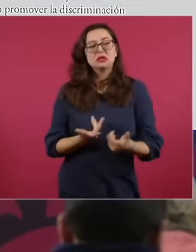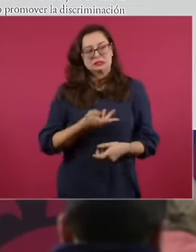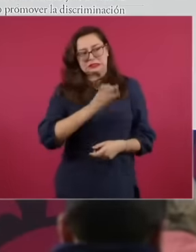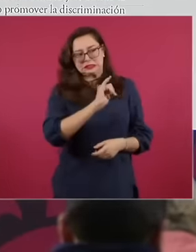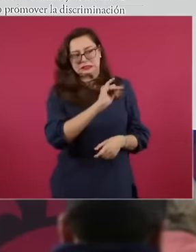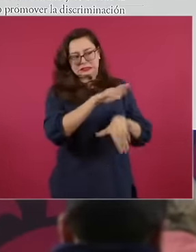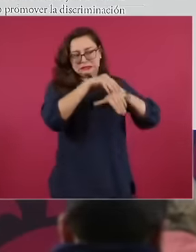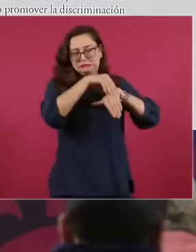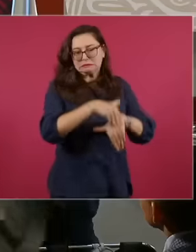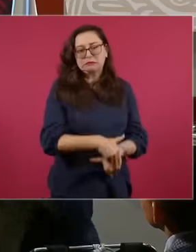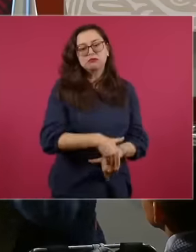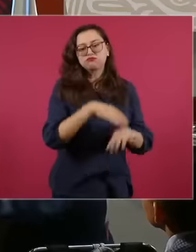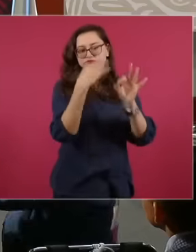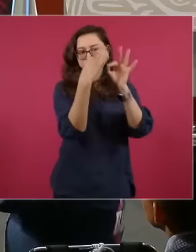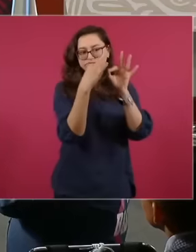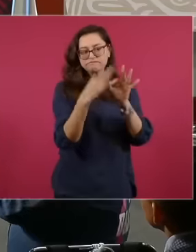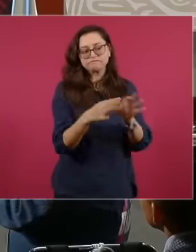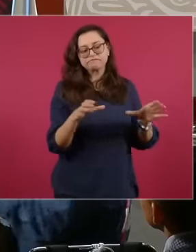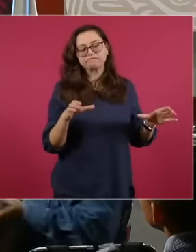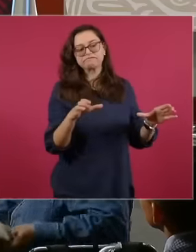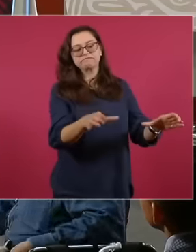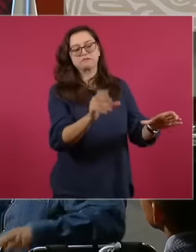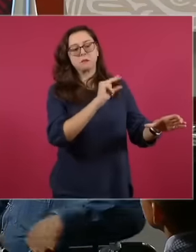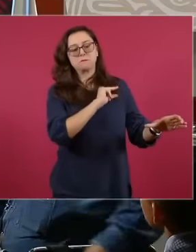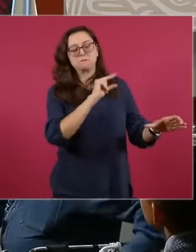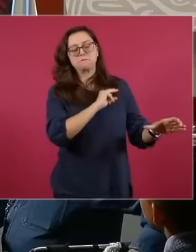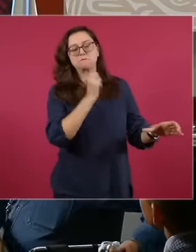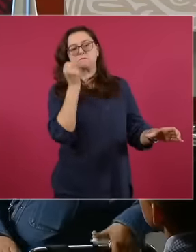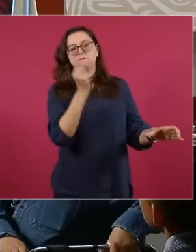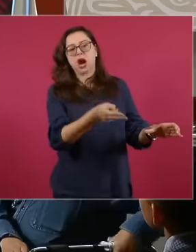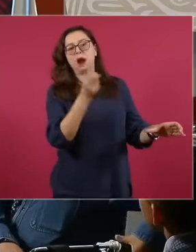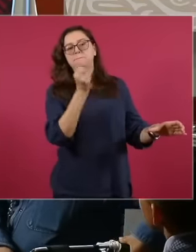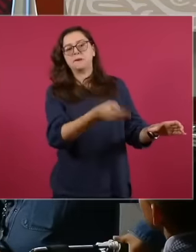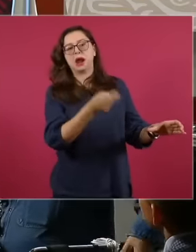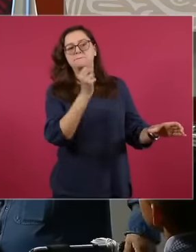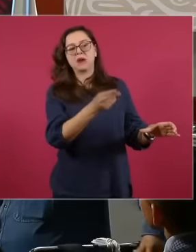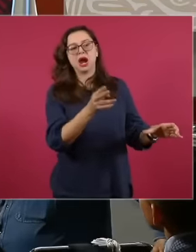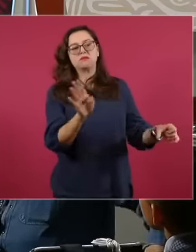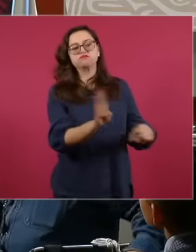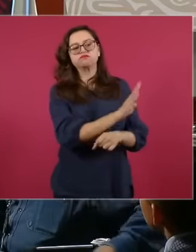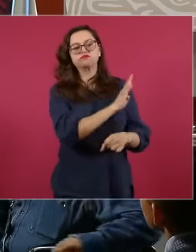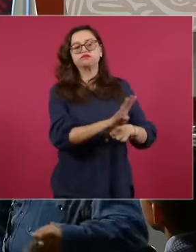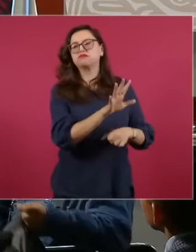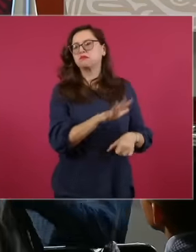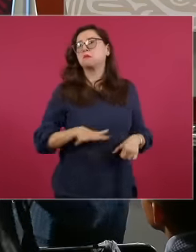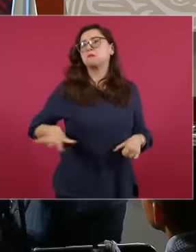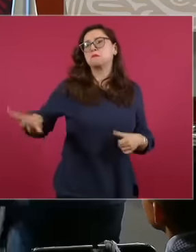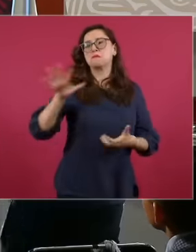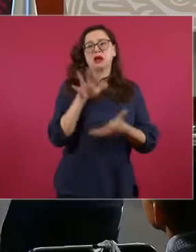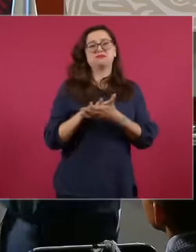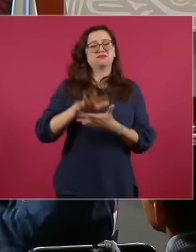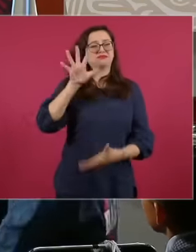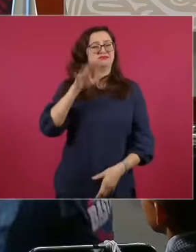legislators for the benefit of individuals without regard to the public interest, in the 36 years of